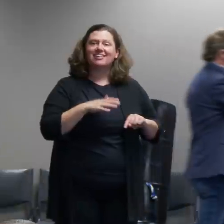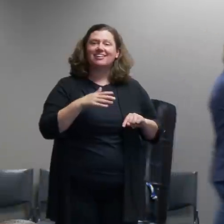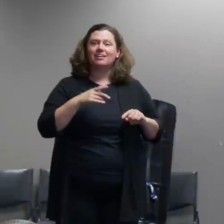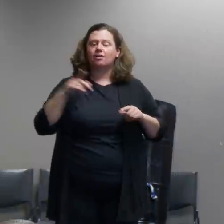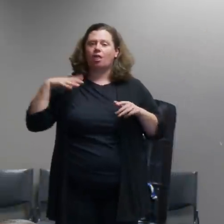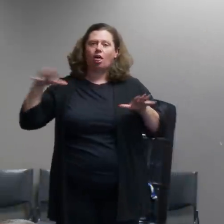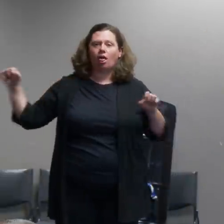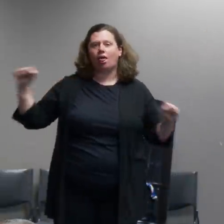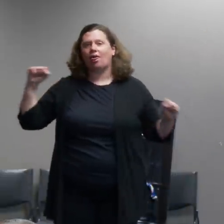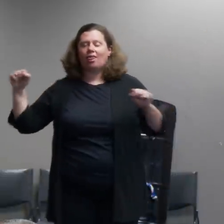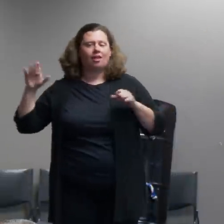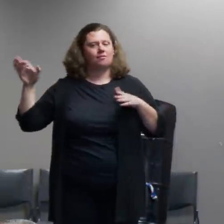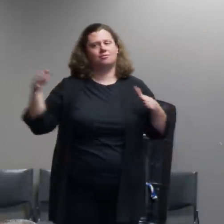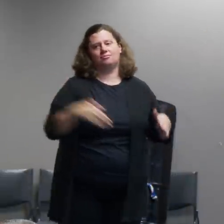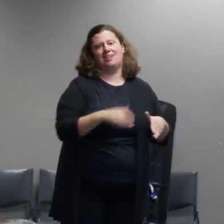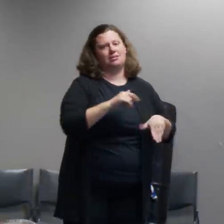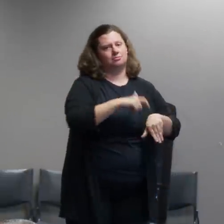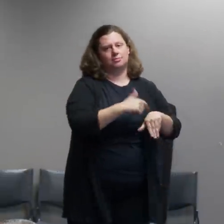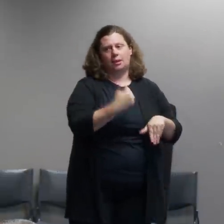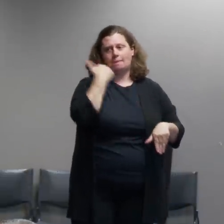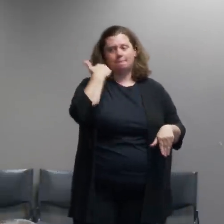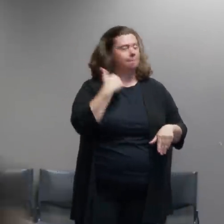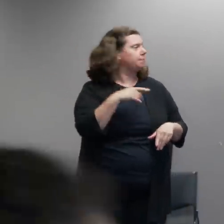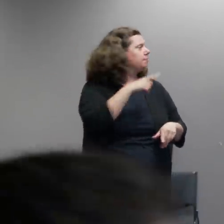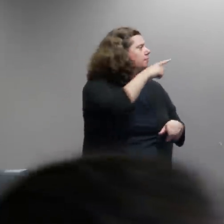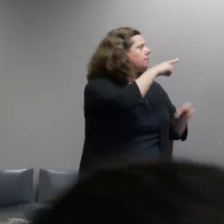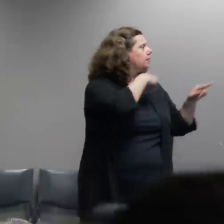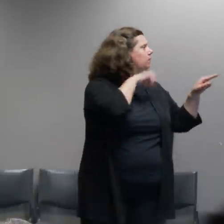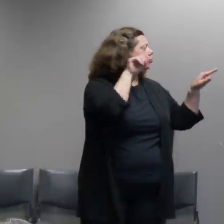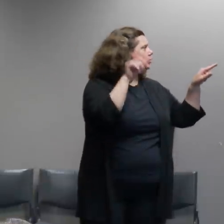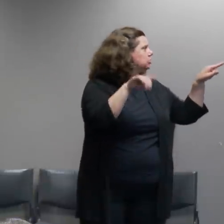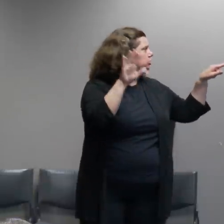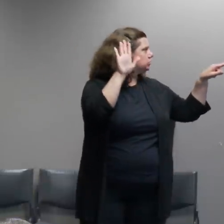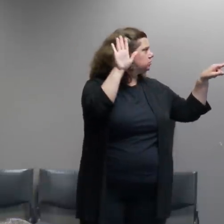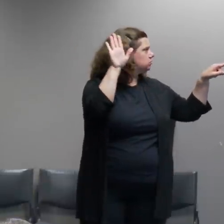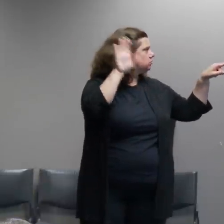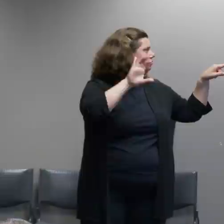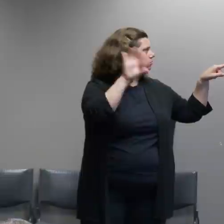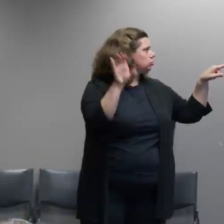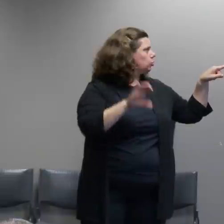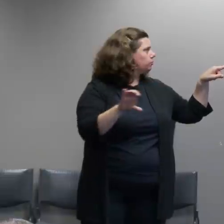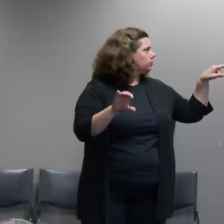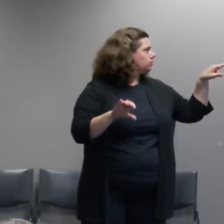of zoom questions okay davis if we can and lieutenant can you see